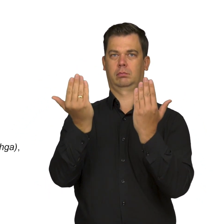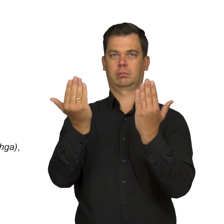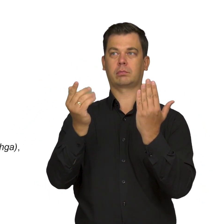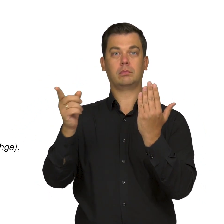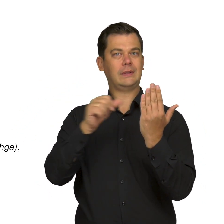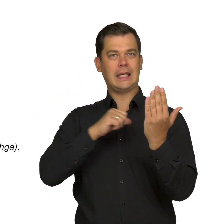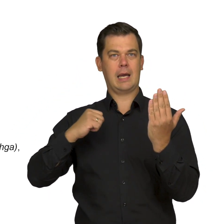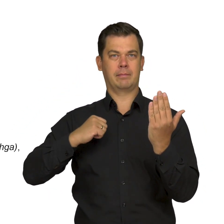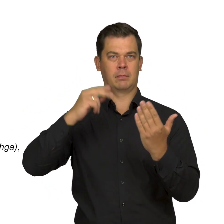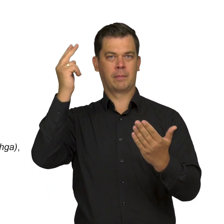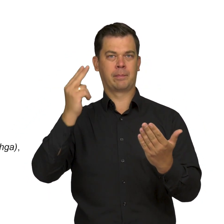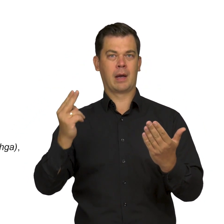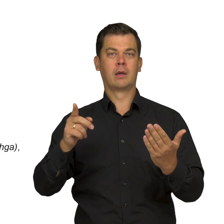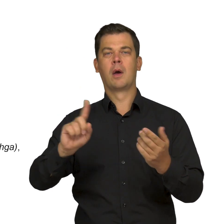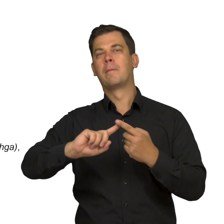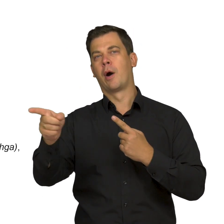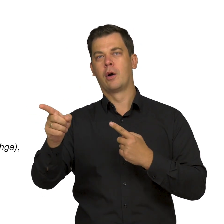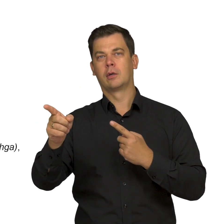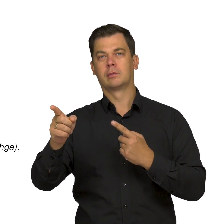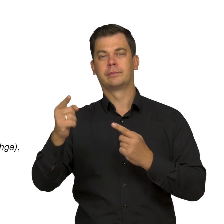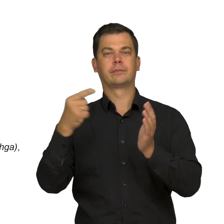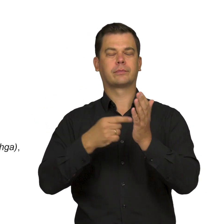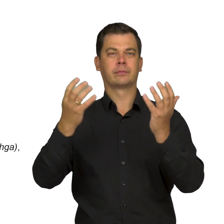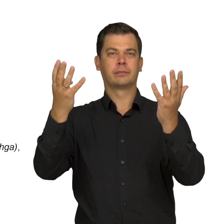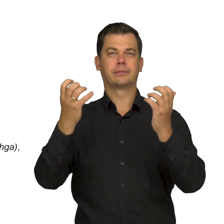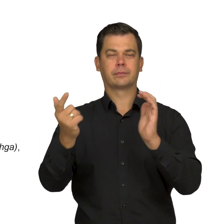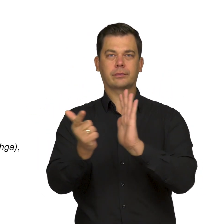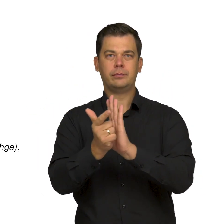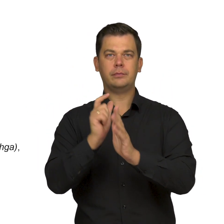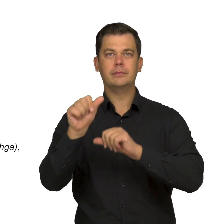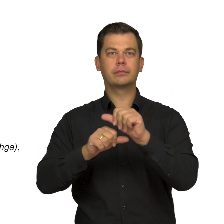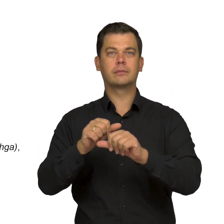Created in 1917, it already shows the painter in the prime of life.